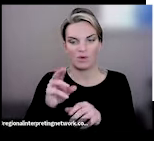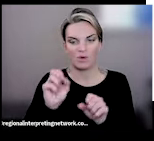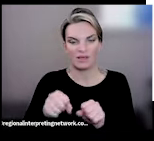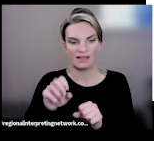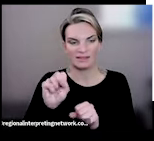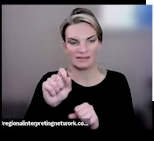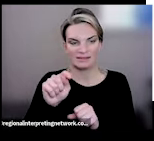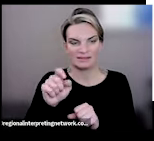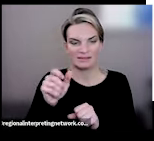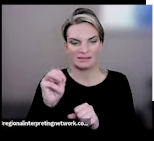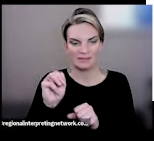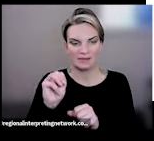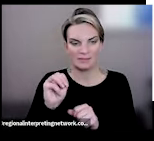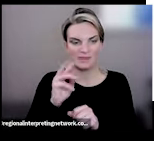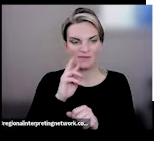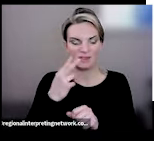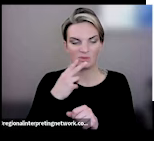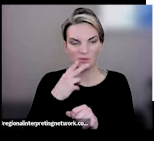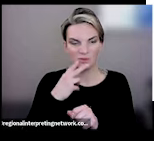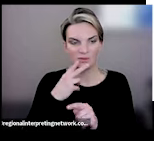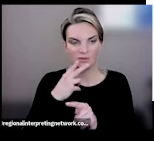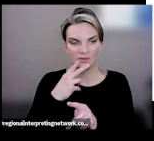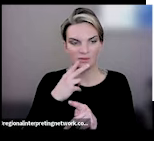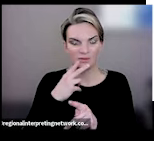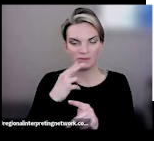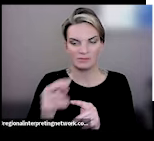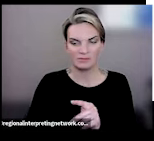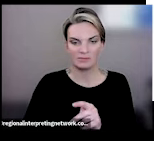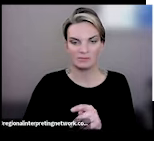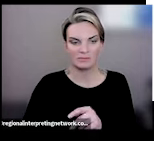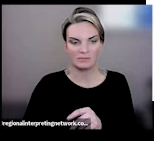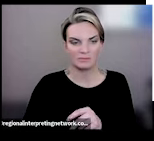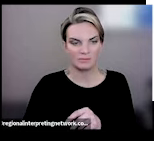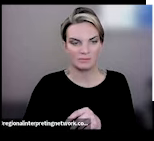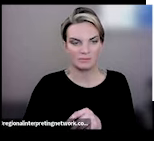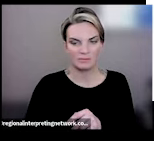sodium is a huge concern sometimes with the the frozen aspects, if there's a sauce even